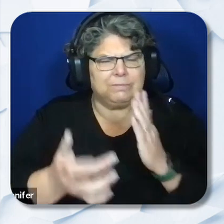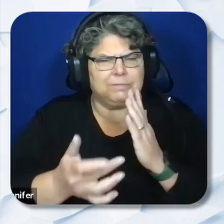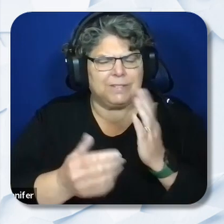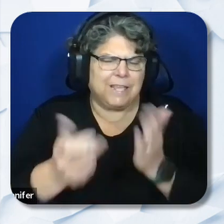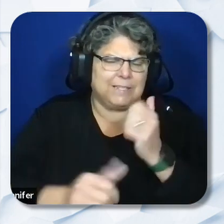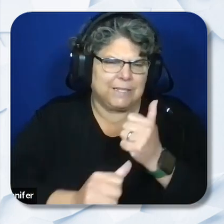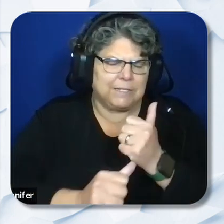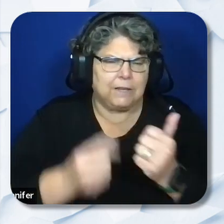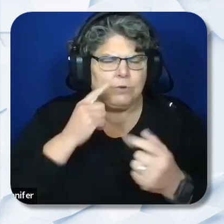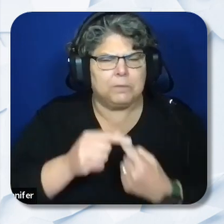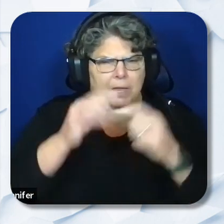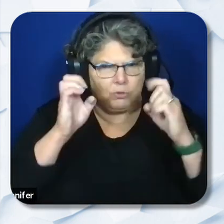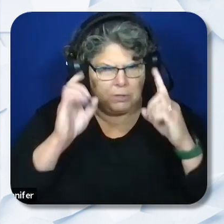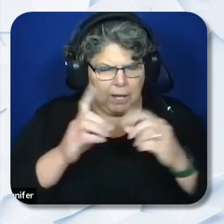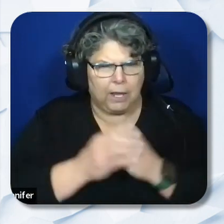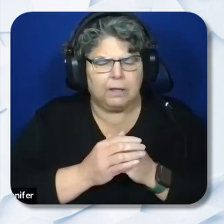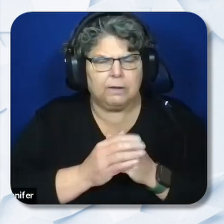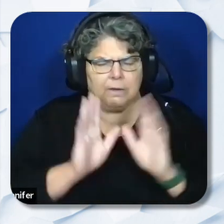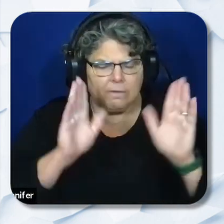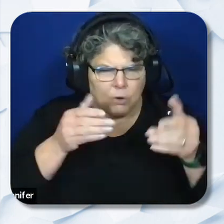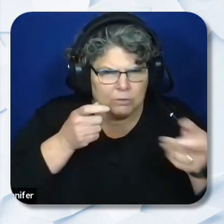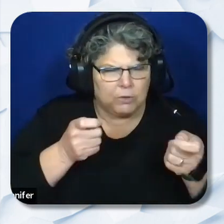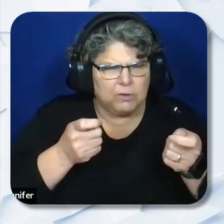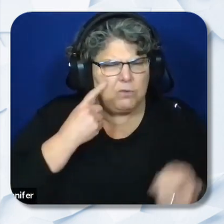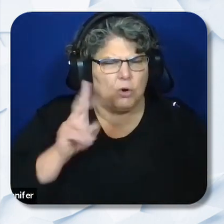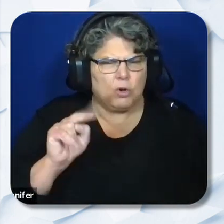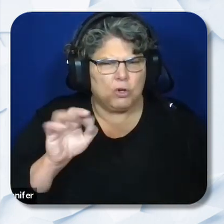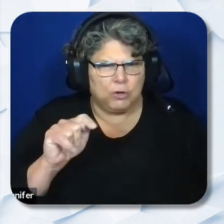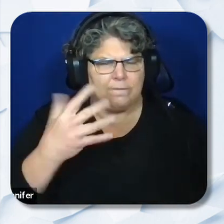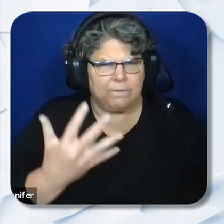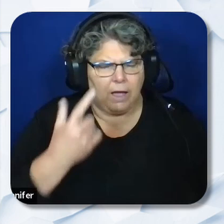Focused Monitoring and Technical Assistance Unit 5 for the California Department of Education.